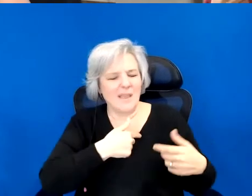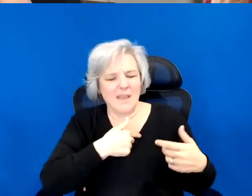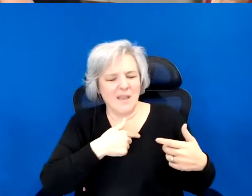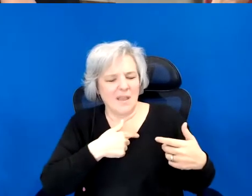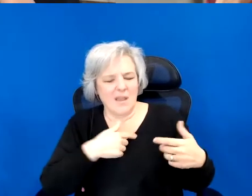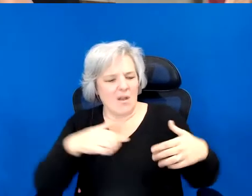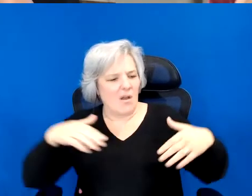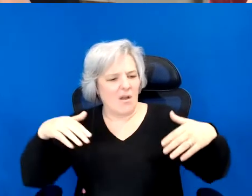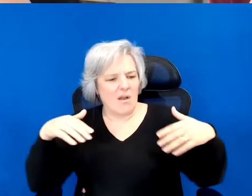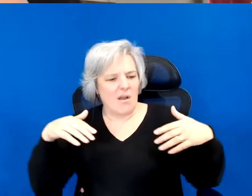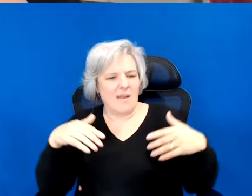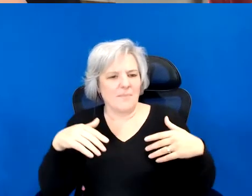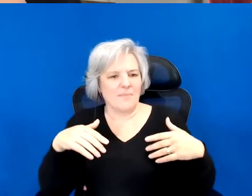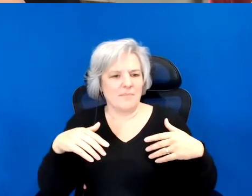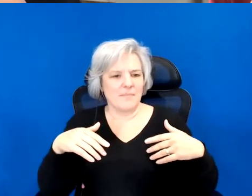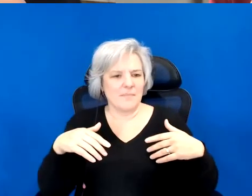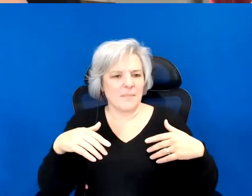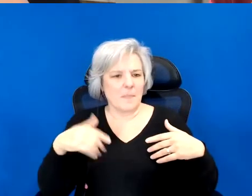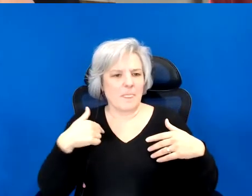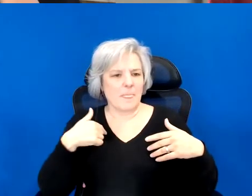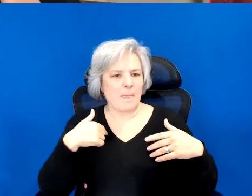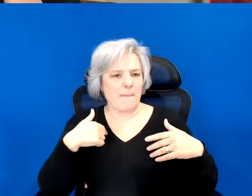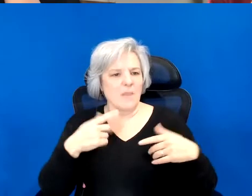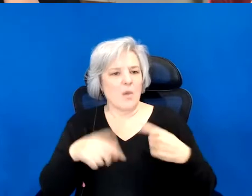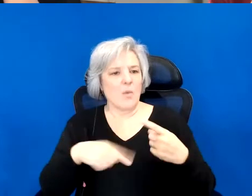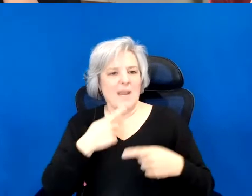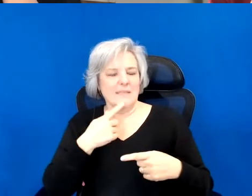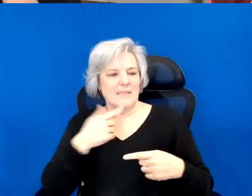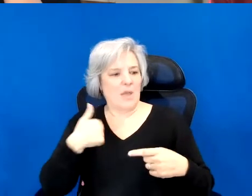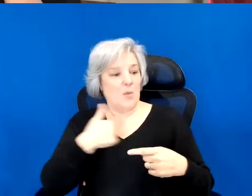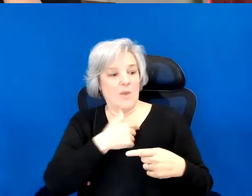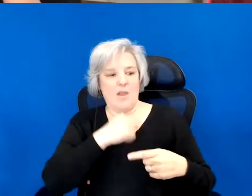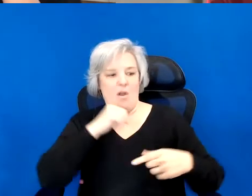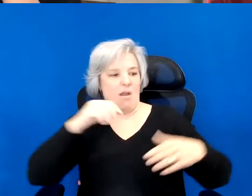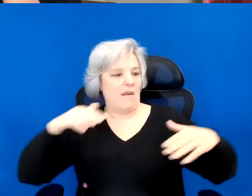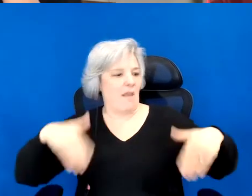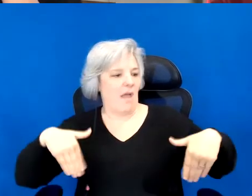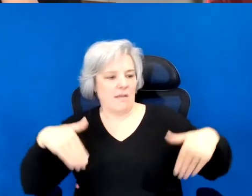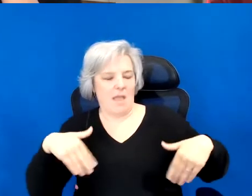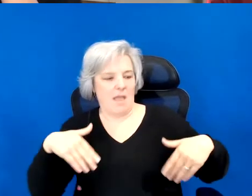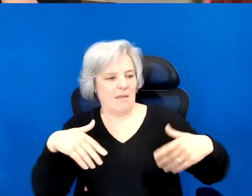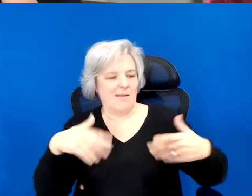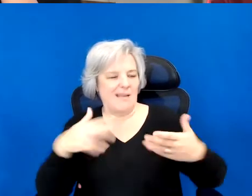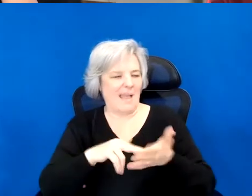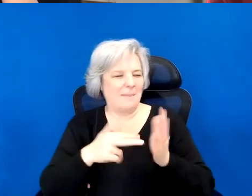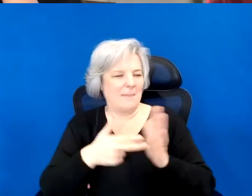And when I say we are not yet, I mean those of us who haven't had access to other world